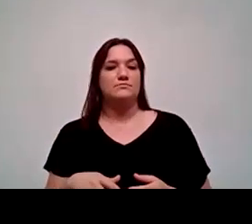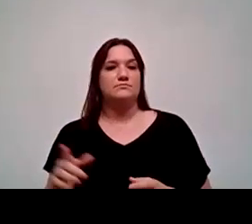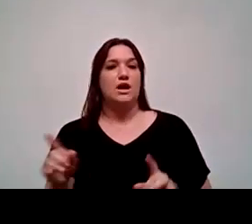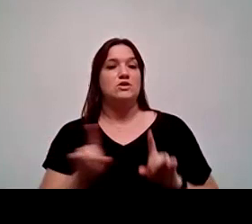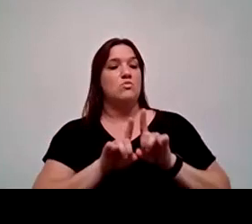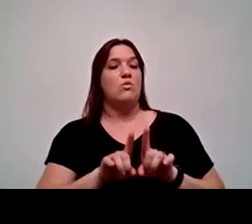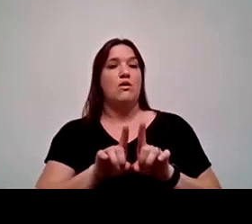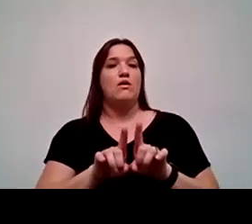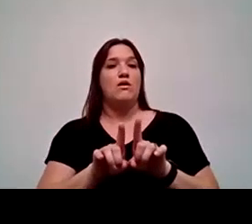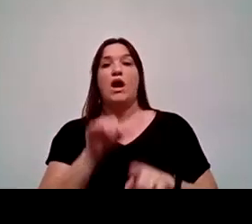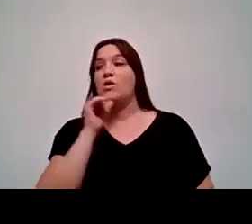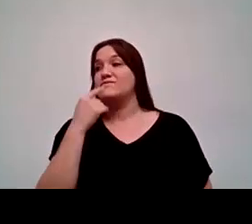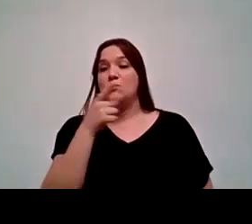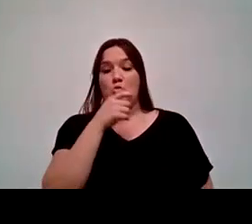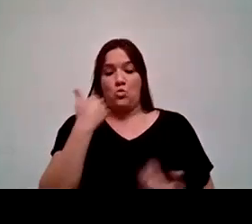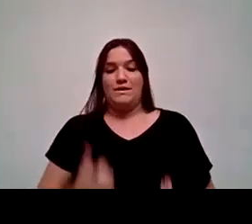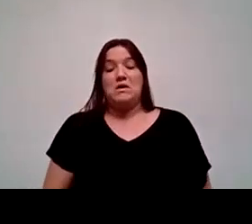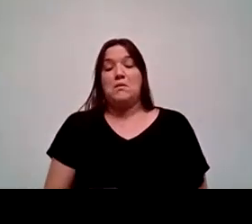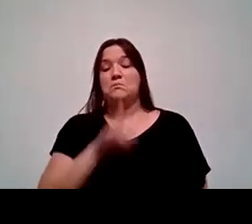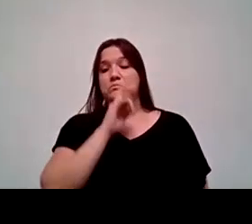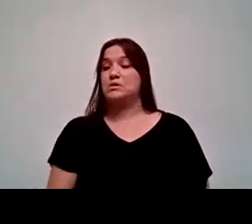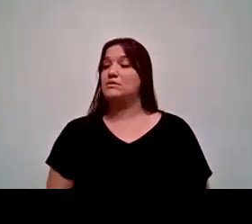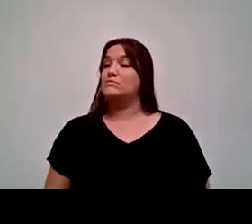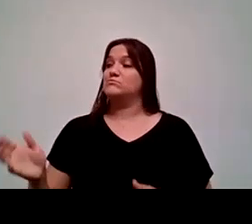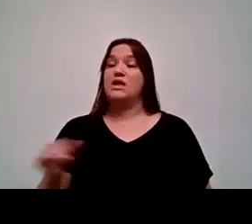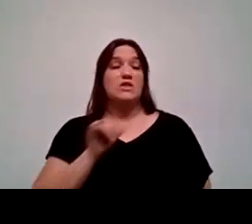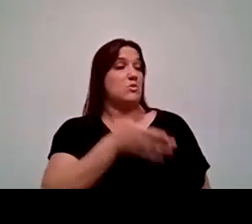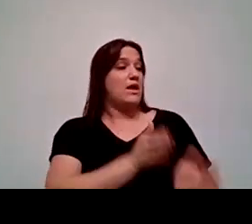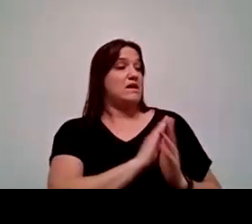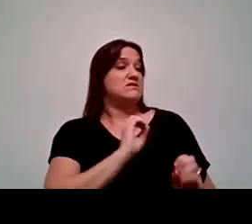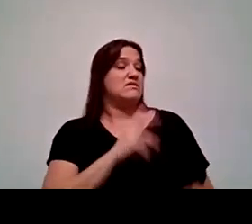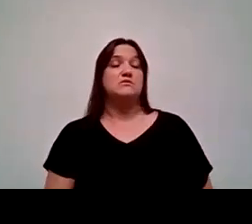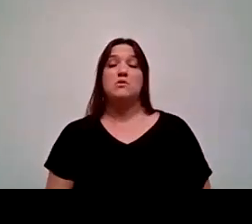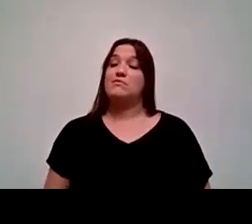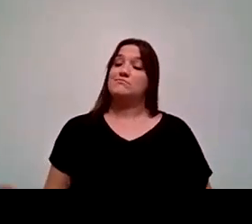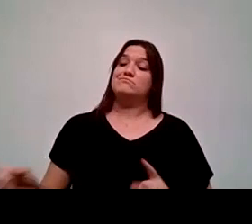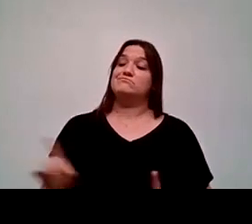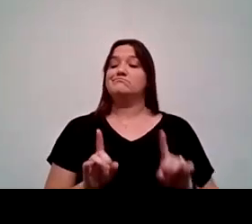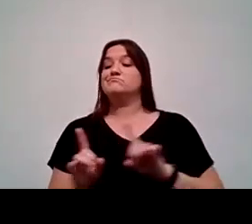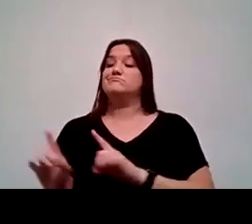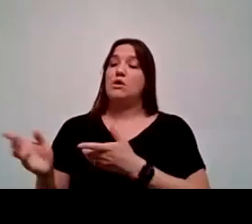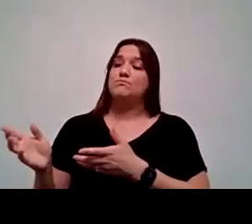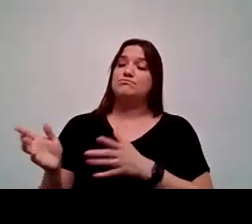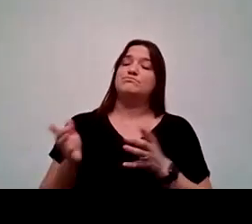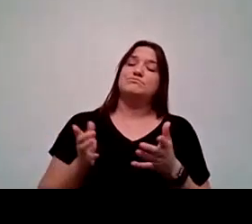I don't even tell them who I am or what I do. And they don't ask. They you know, they just you know, we go along with the conversations outside, just walk into my office.